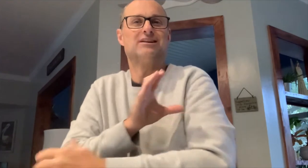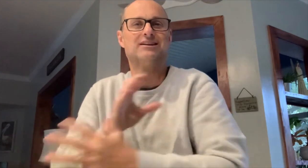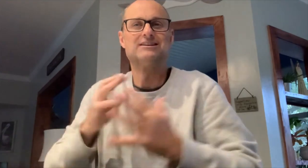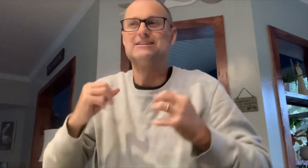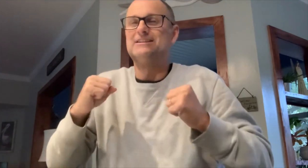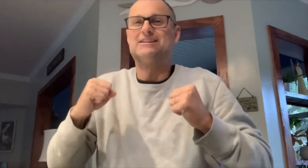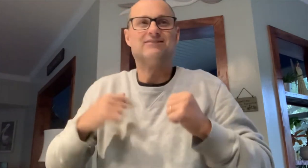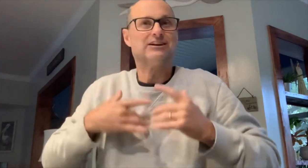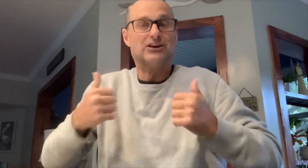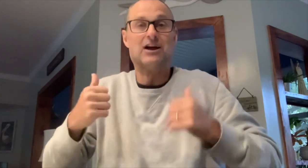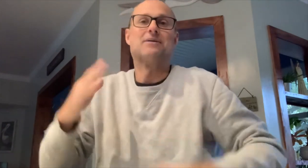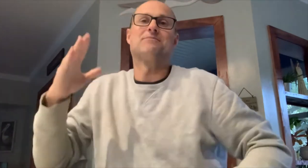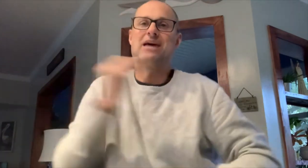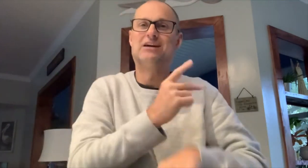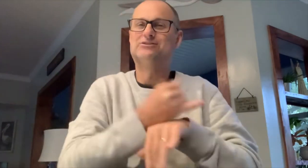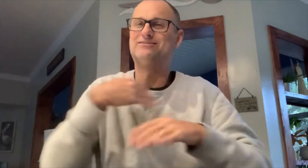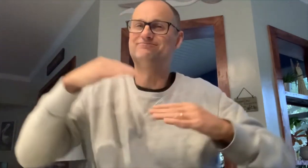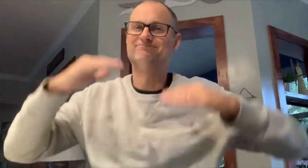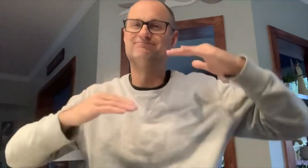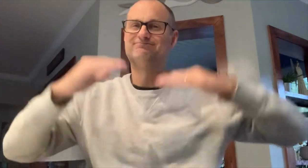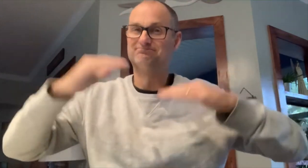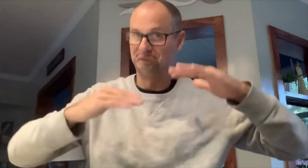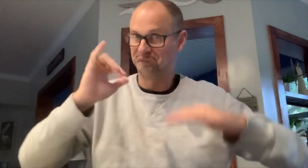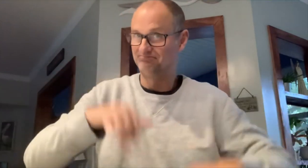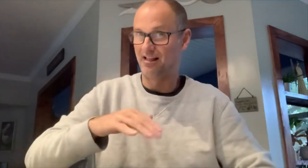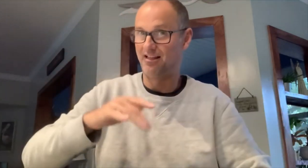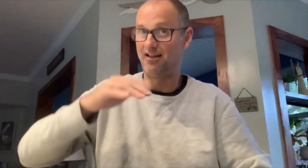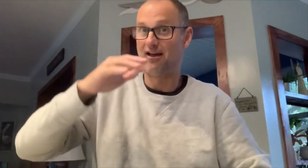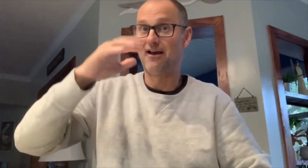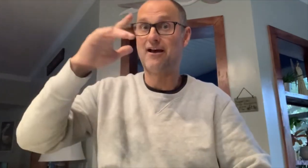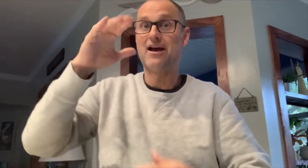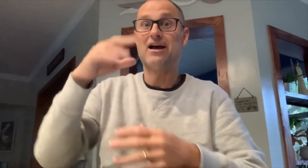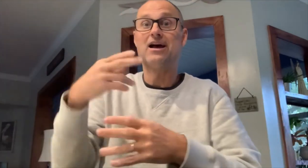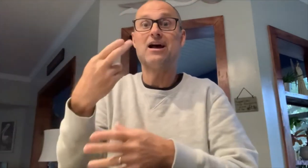Then I’d go back to school and the cycle started all over again.